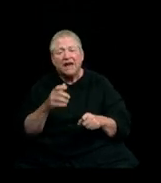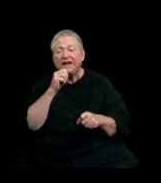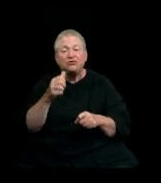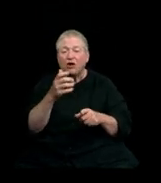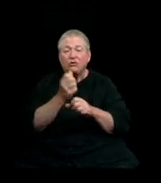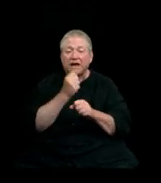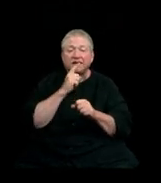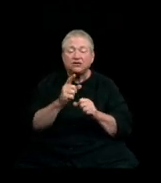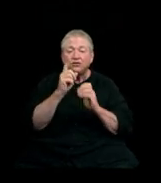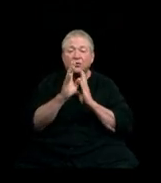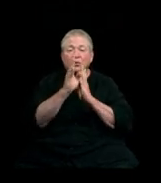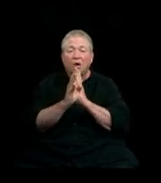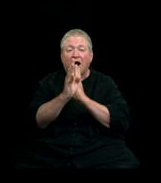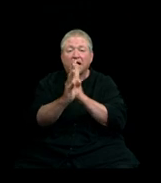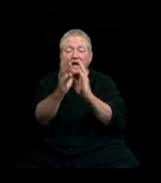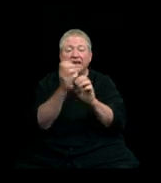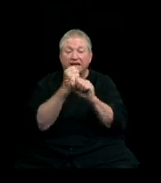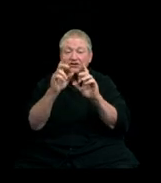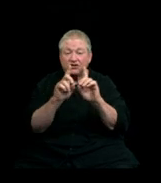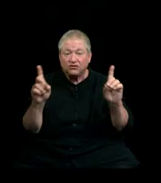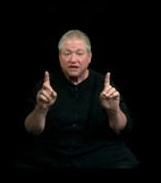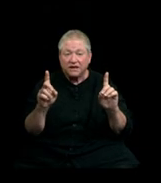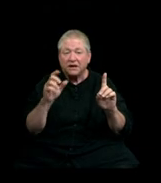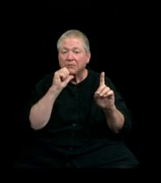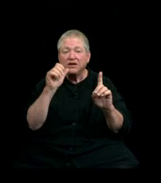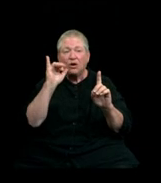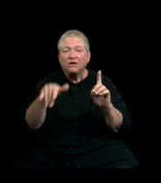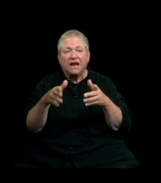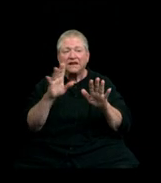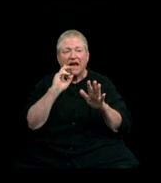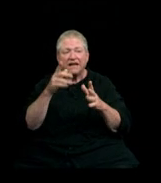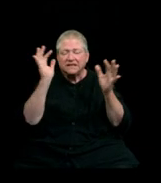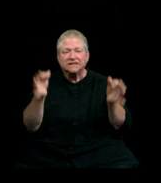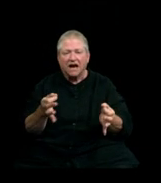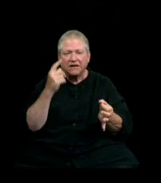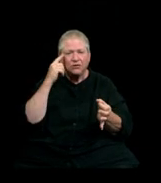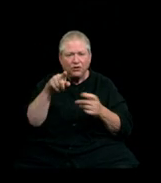and get your degree. But don't let this define you. This pandemic cannot extinguish the passion,